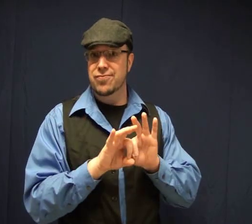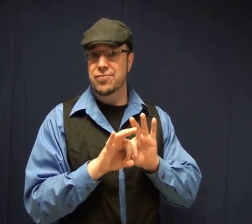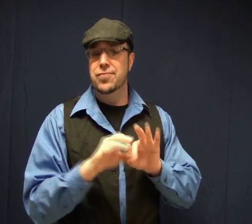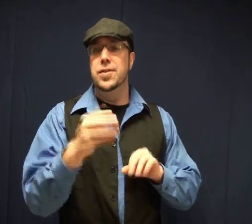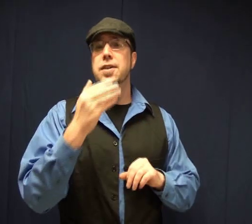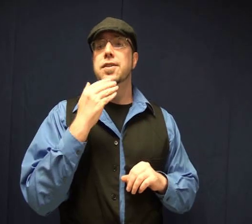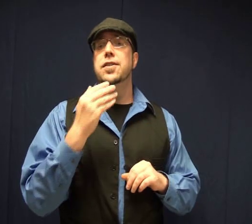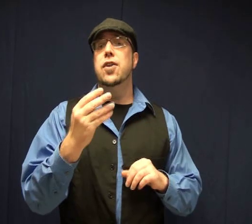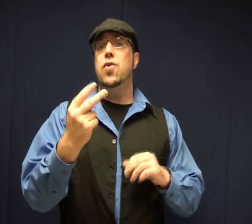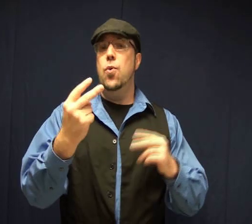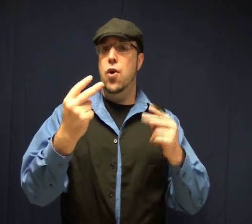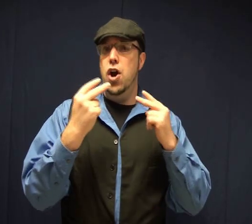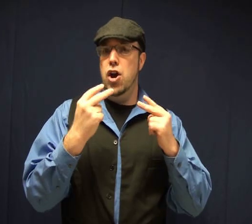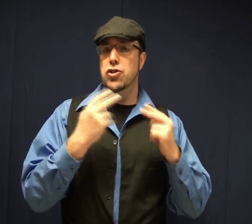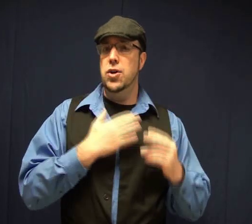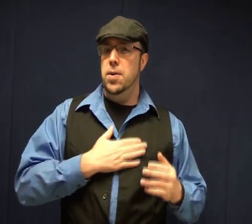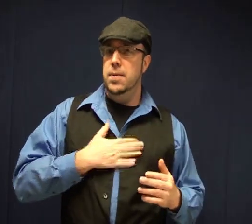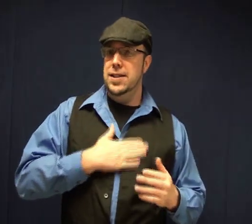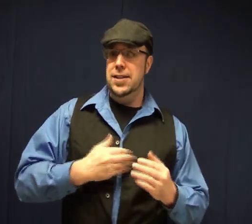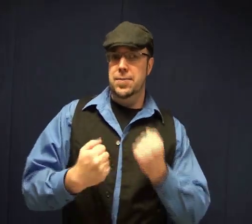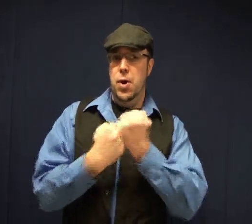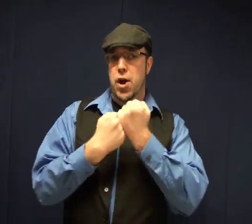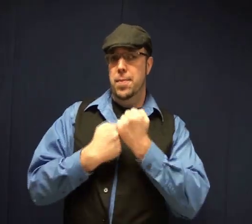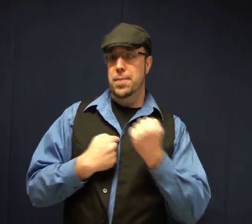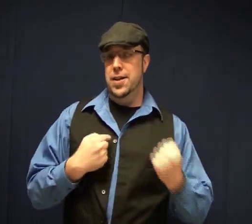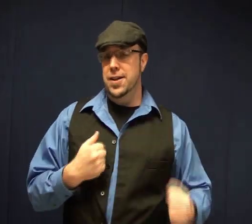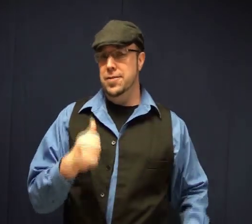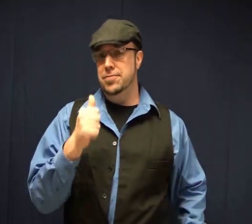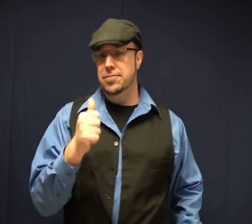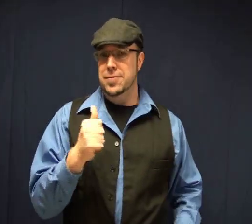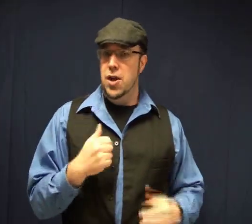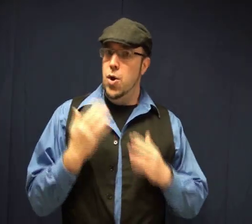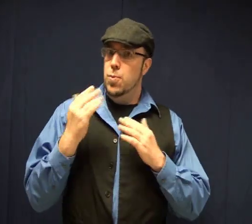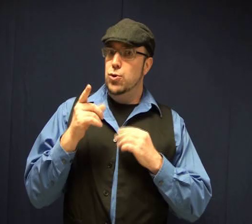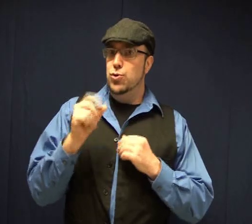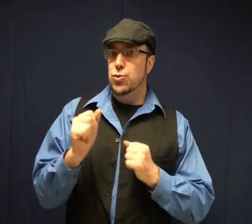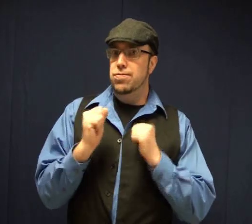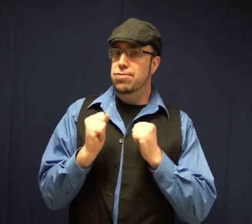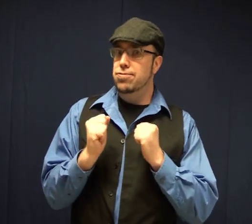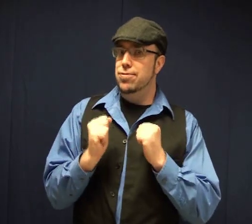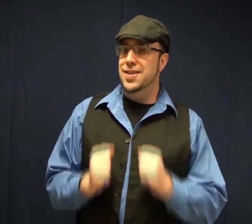Thank you for watching and please support me. I hope you do.